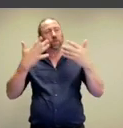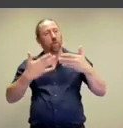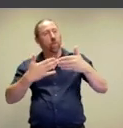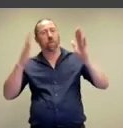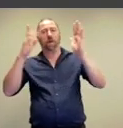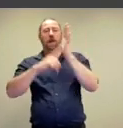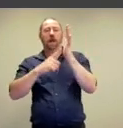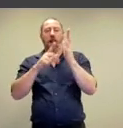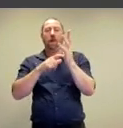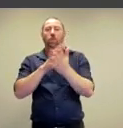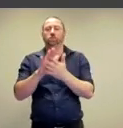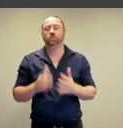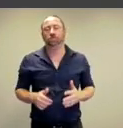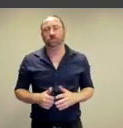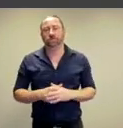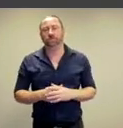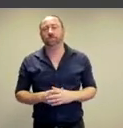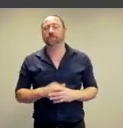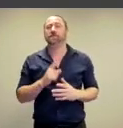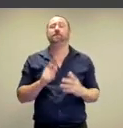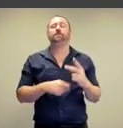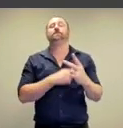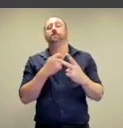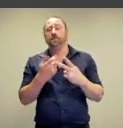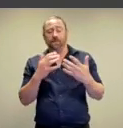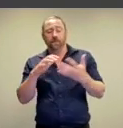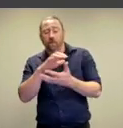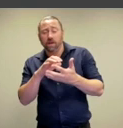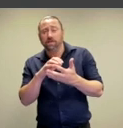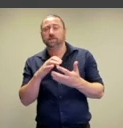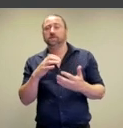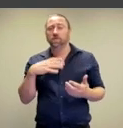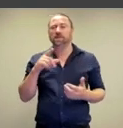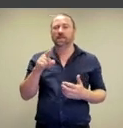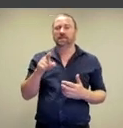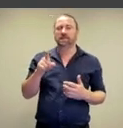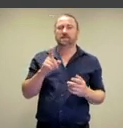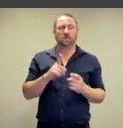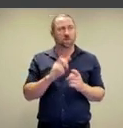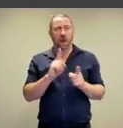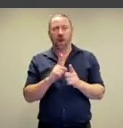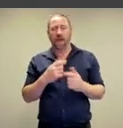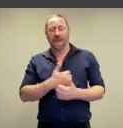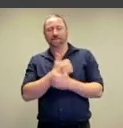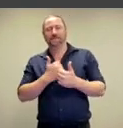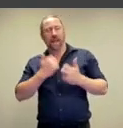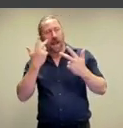of art world openings. It's then even more complicated by the fact that this